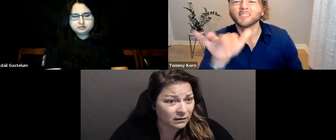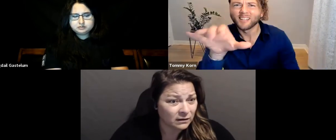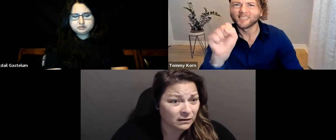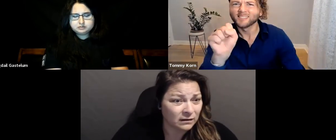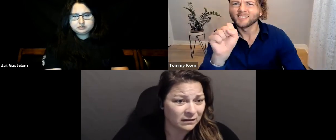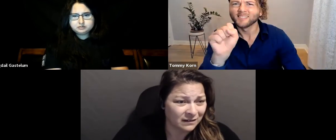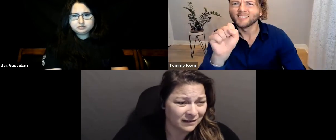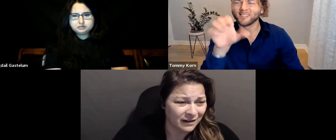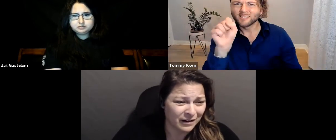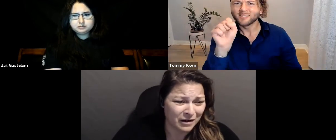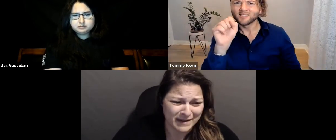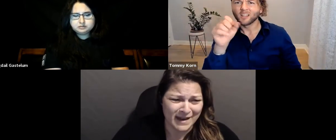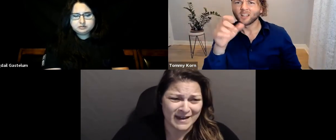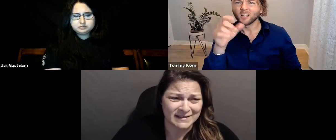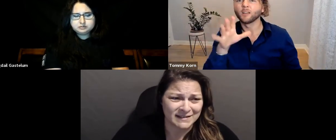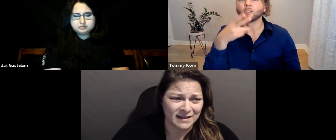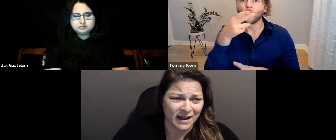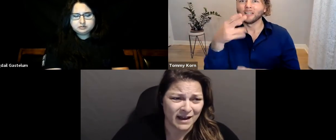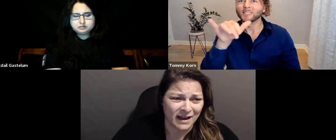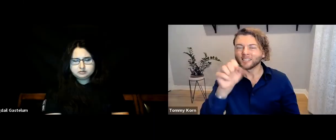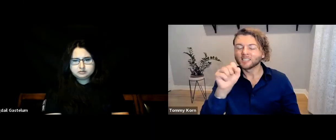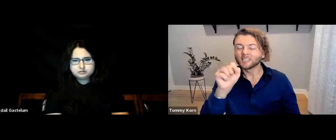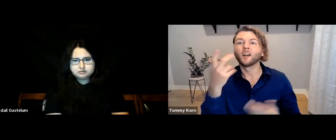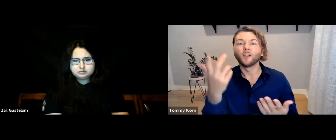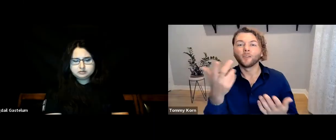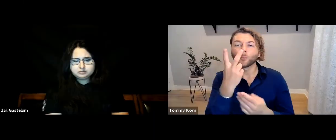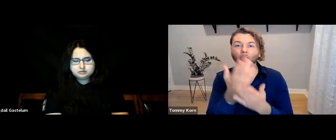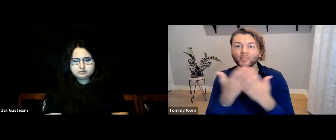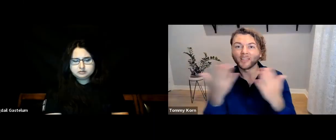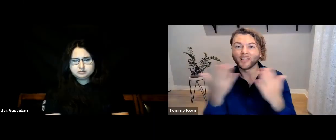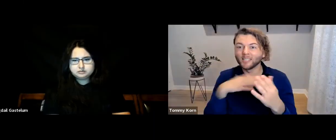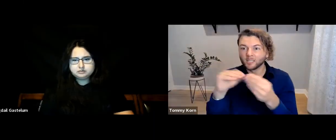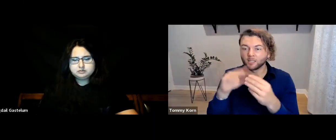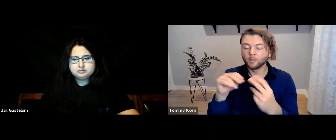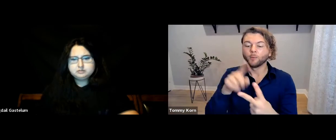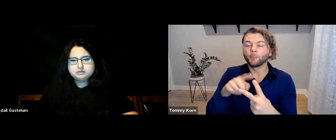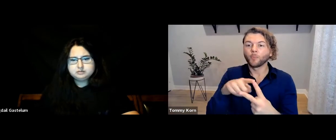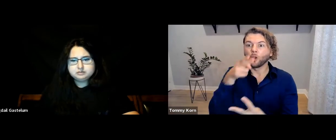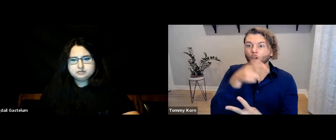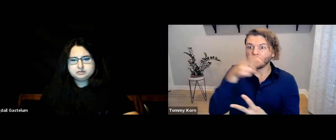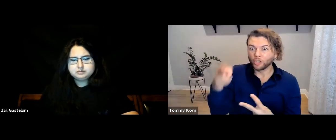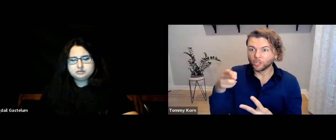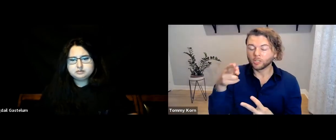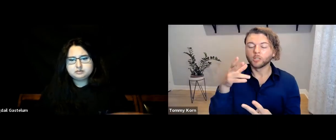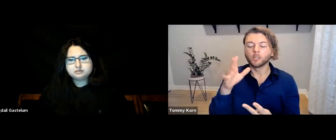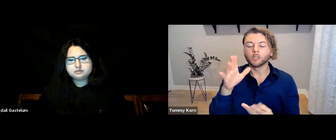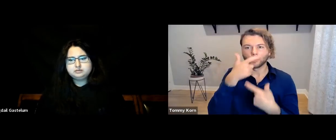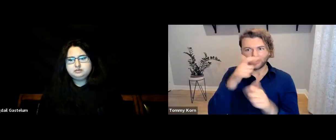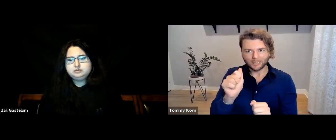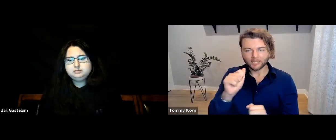[Tommy] Yes! Yes, absolutely! Okay, there are two things I want to comment on. “Hard of hearing” (HoH) is interesting.